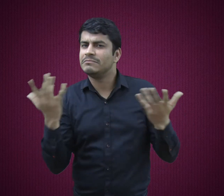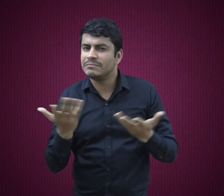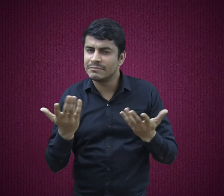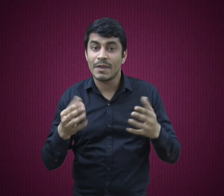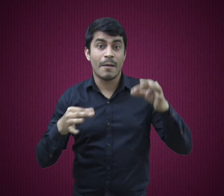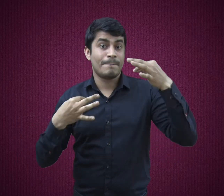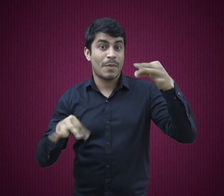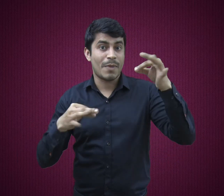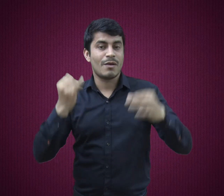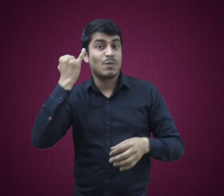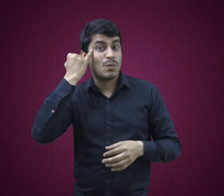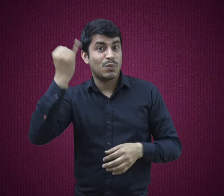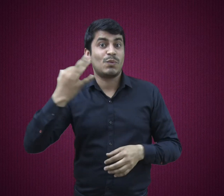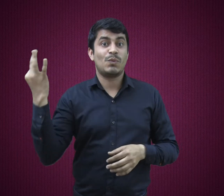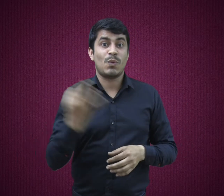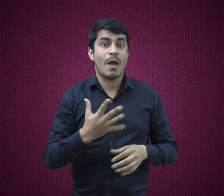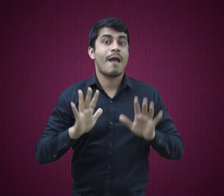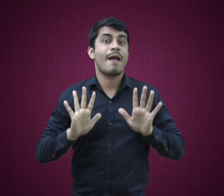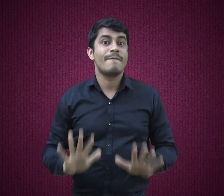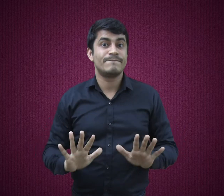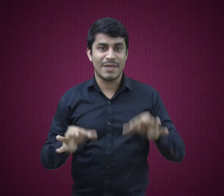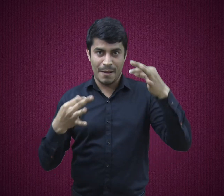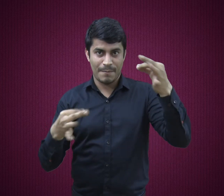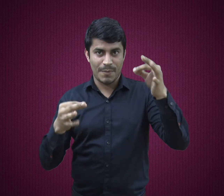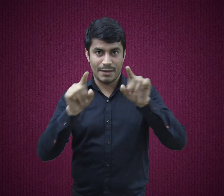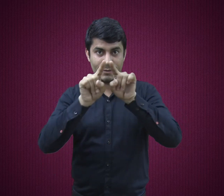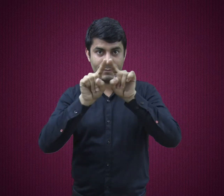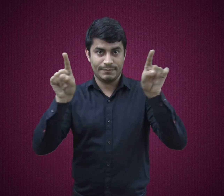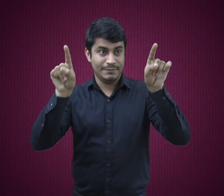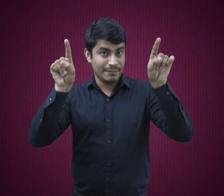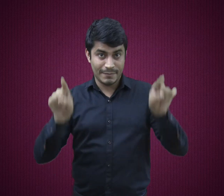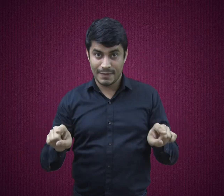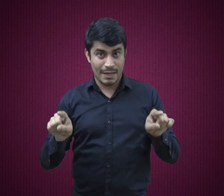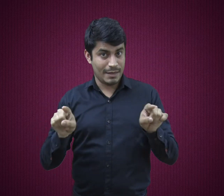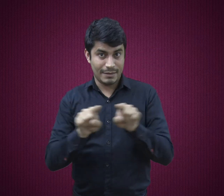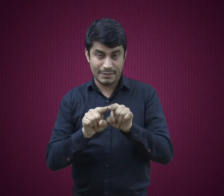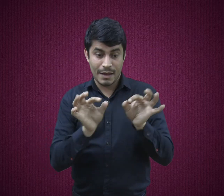The different thing here is that we are going to use paper to make this photo frame..